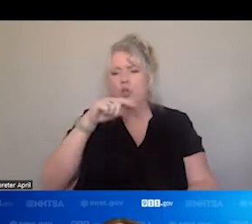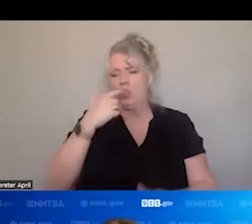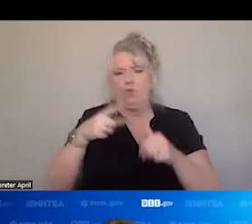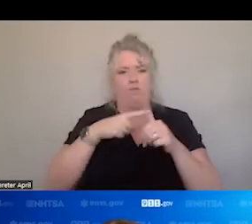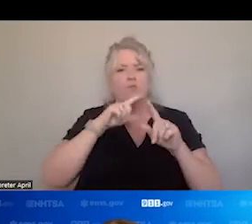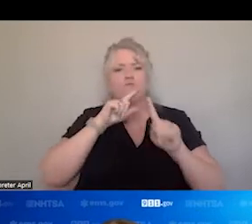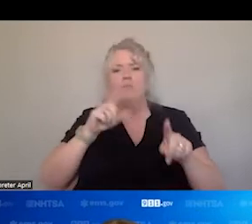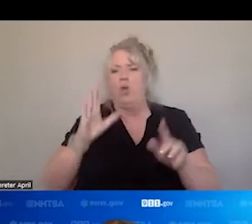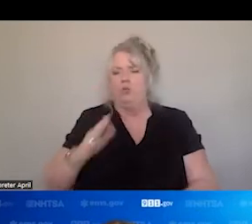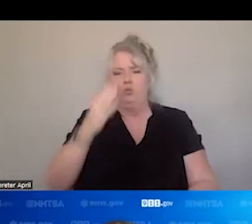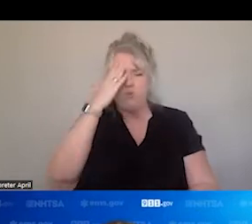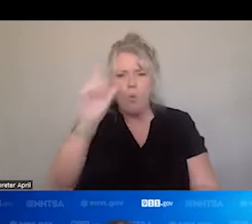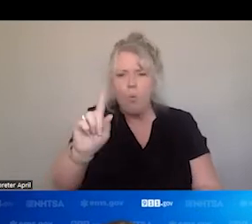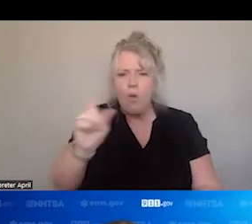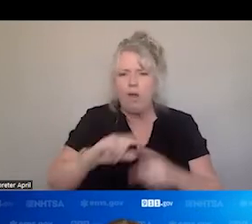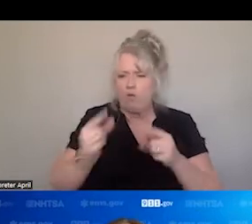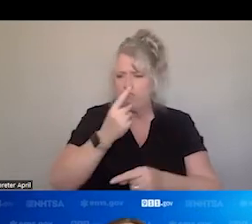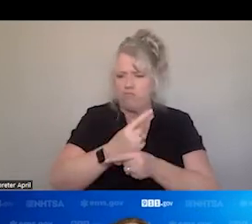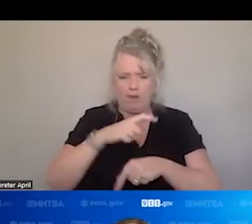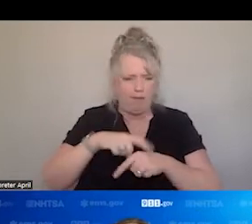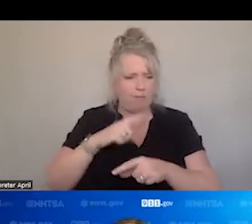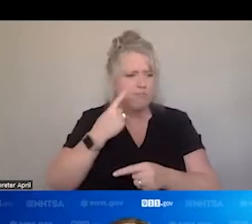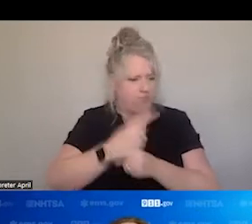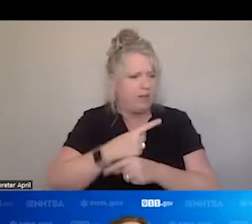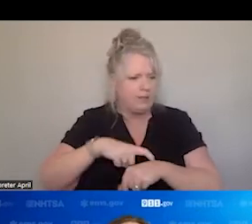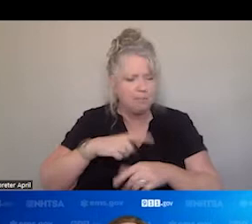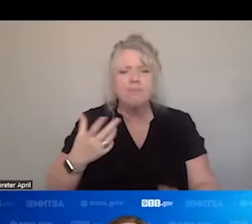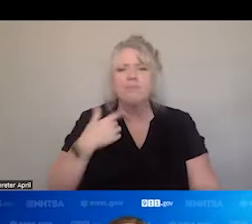AND THAT YOU CAN GET THAT RIGHT HELP AT THE RIGHT TIME. TELECOMMUNICATORS CAN BRIDGE